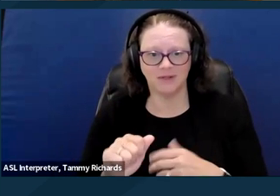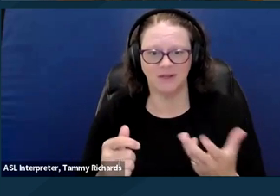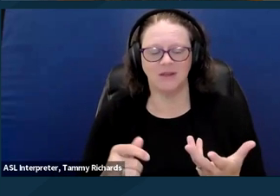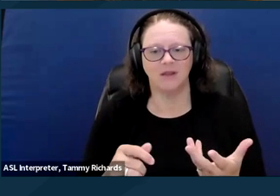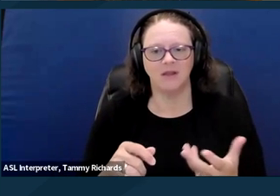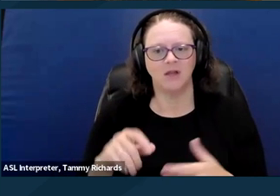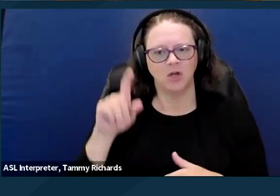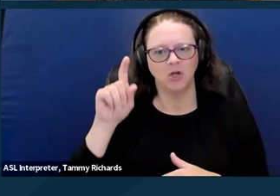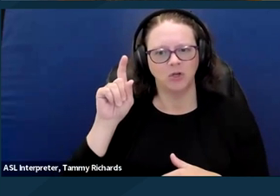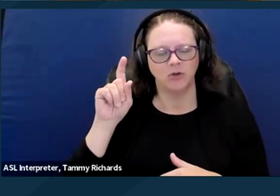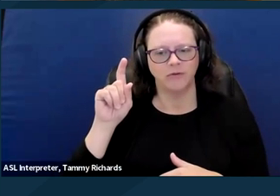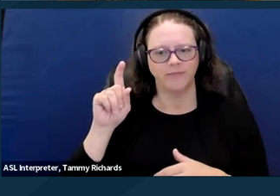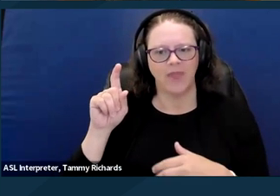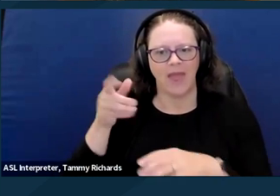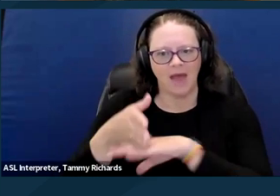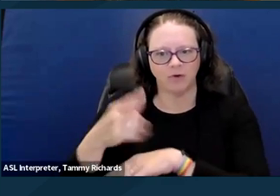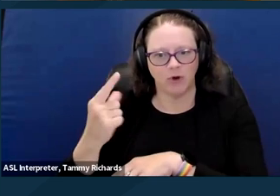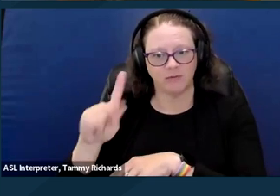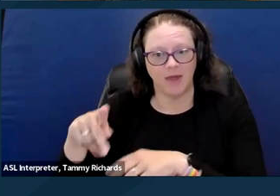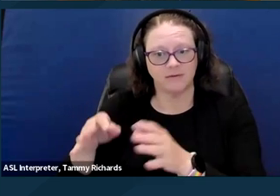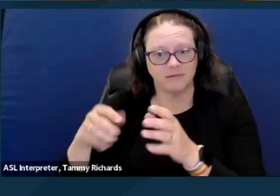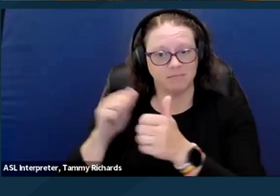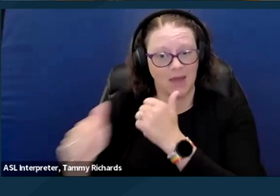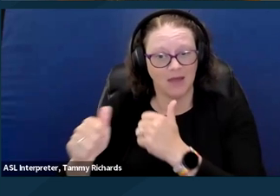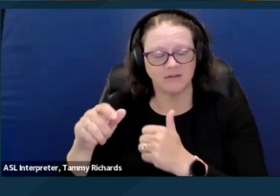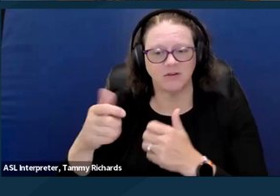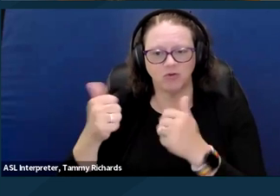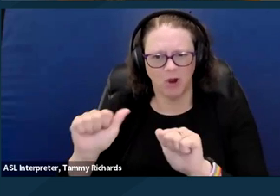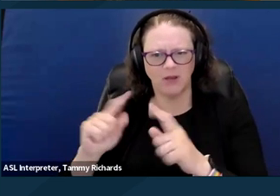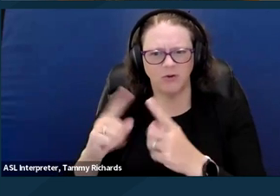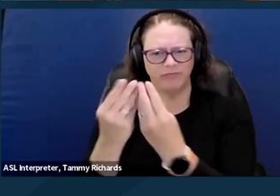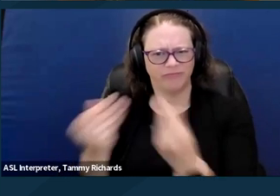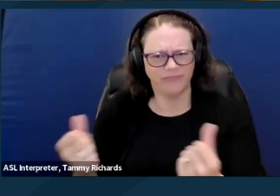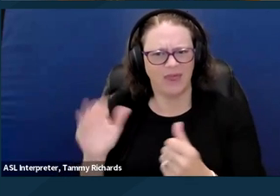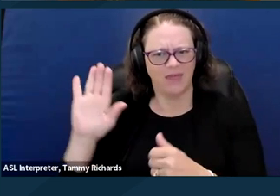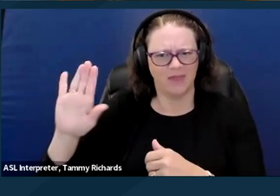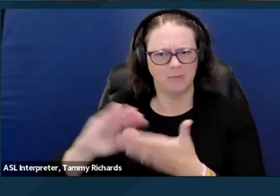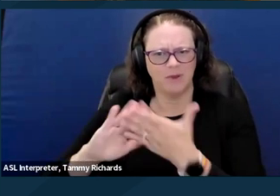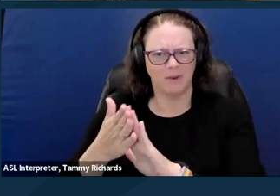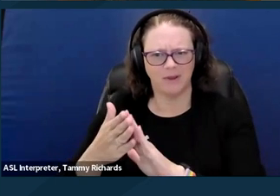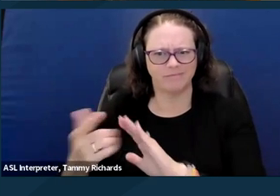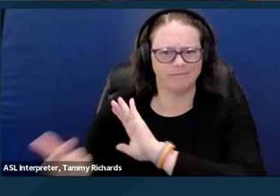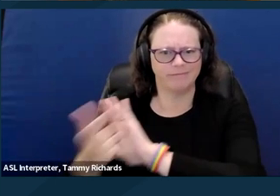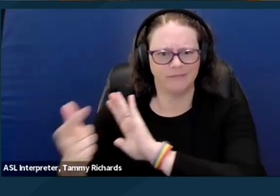"medicalize, pathologize, criminalize "and commodify survival, divergence and resistance."